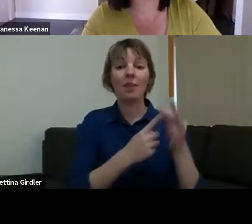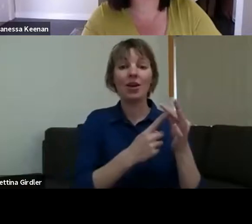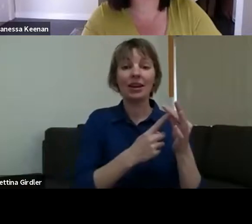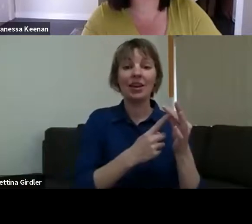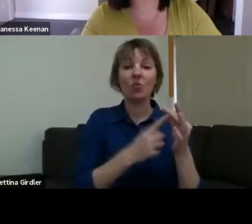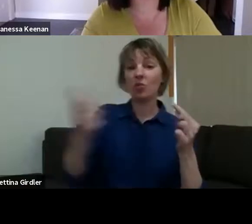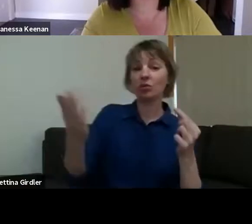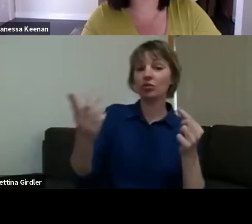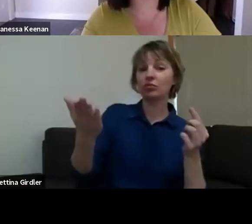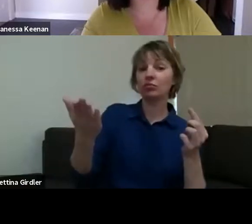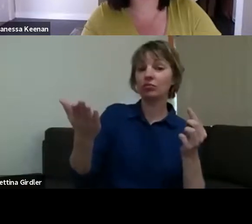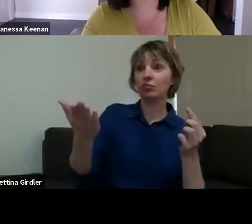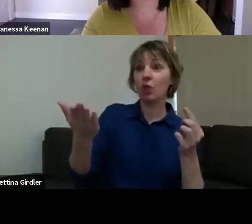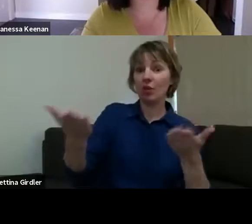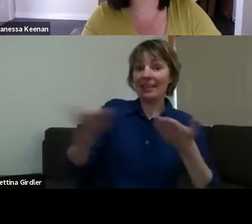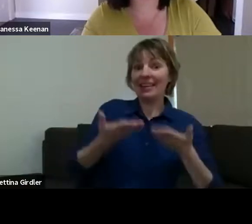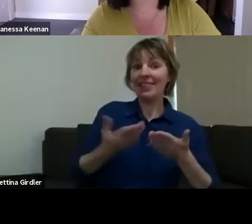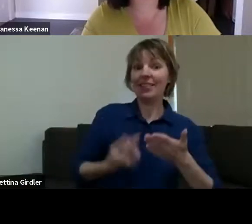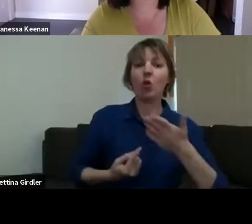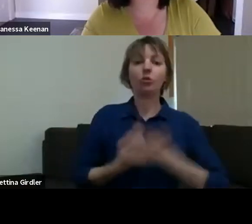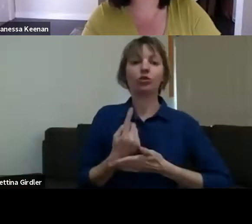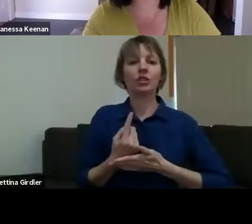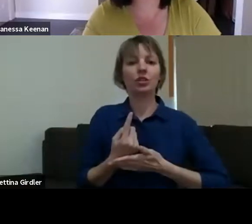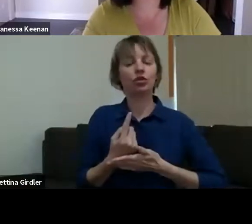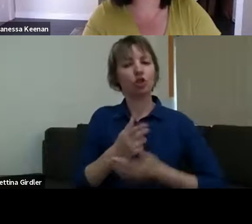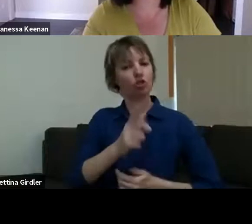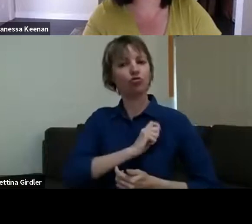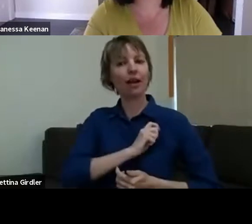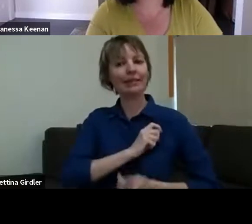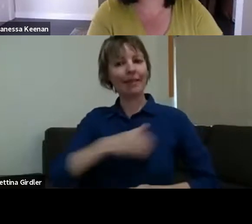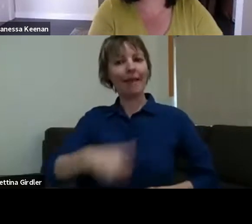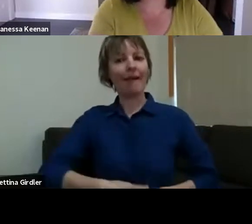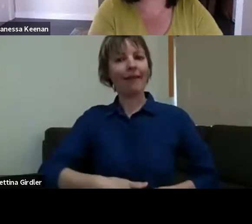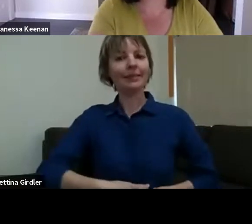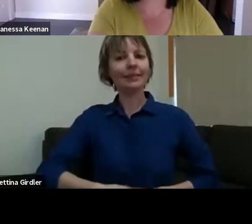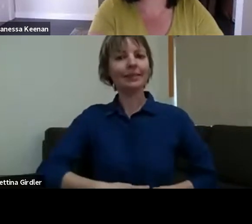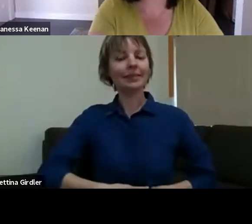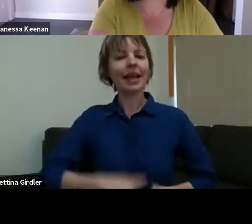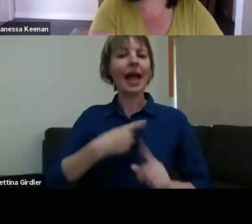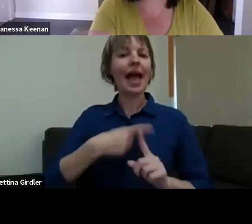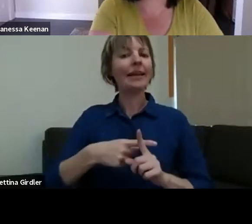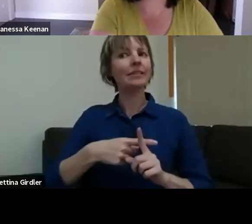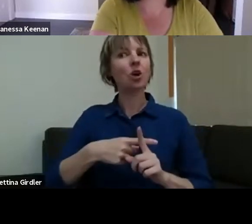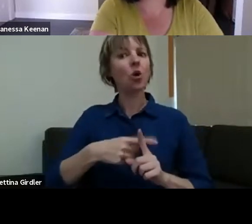mandate to trust our gut, so that's what we did. And to listen to what people wanted to do and to respond to that and to really just sort of